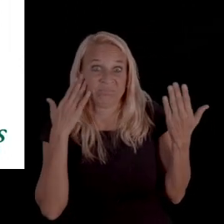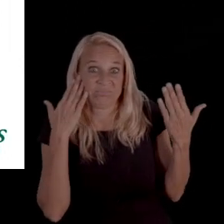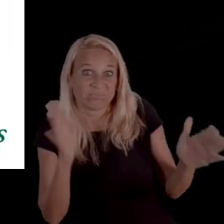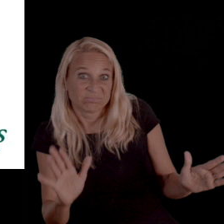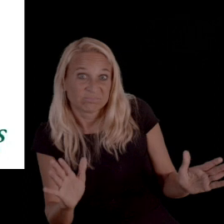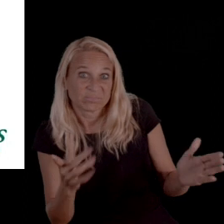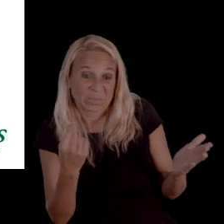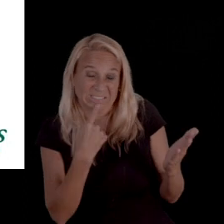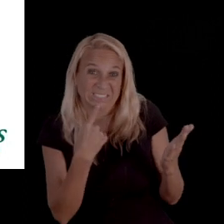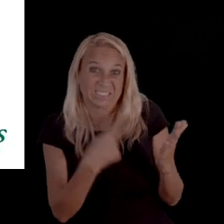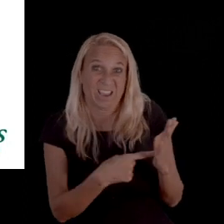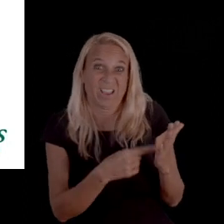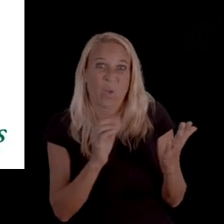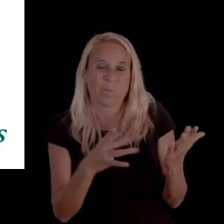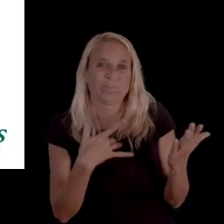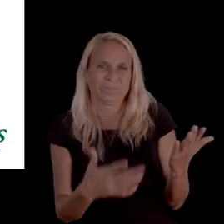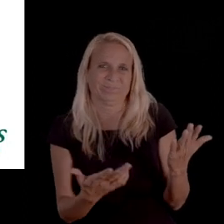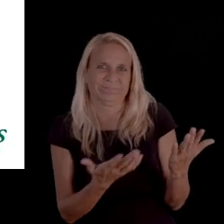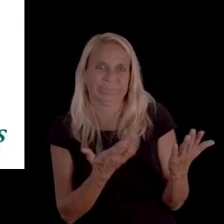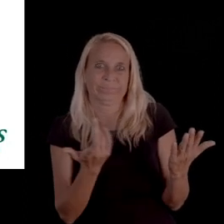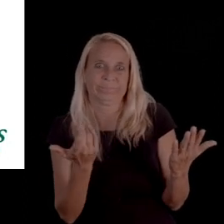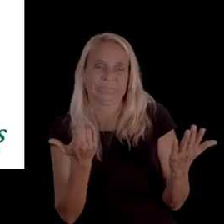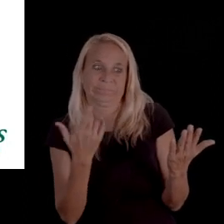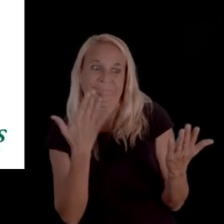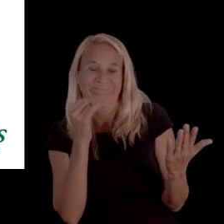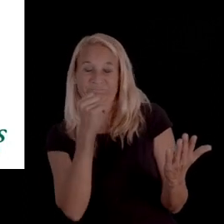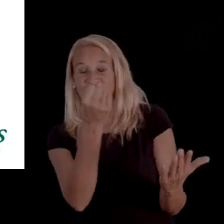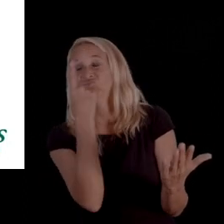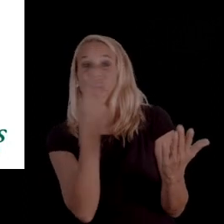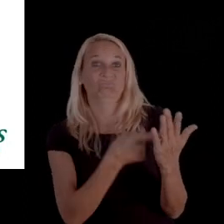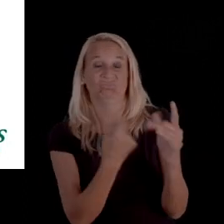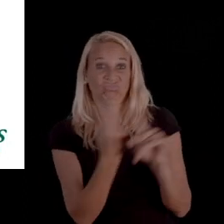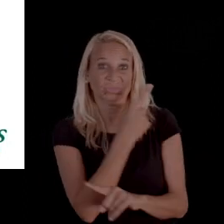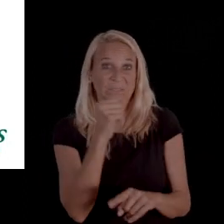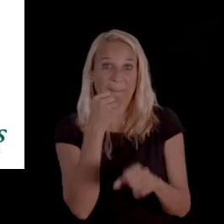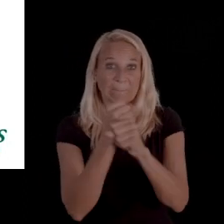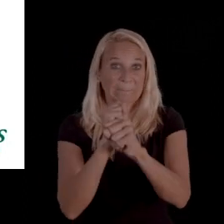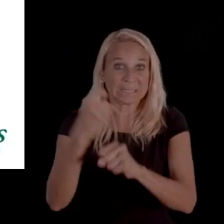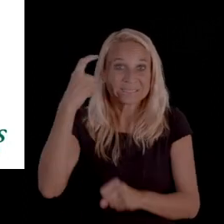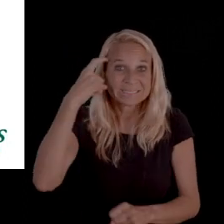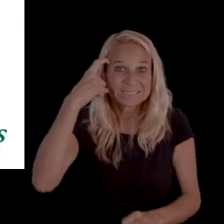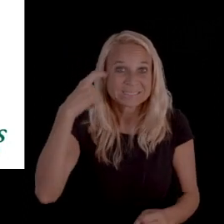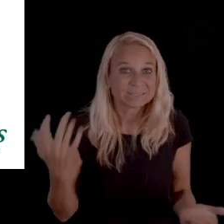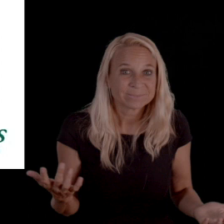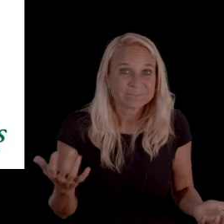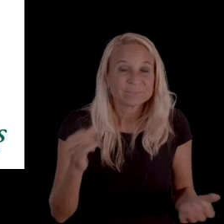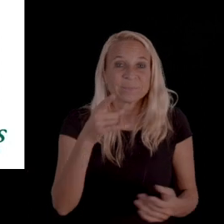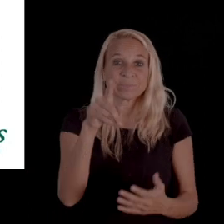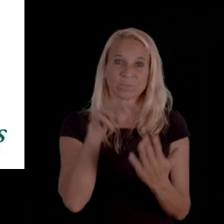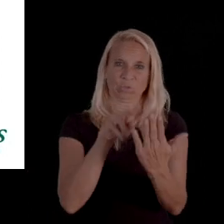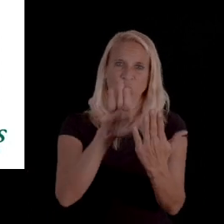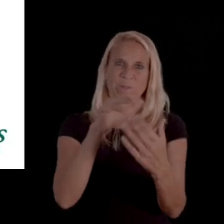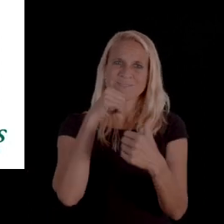"I don't really know this is what it says, but this doesn't make sense." So, if you're looking at your notice and that's what you're thinking,